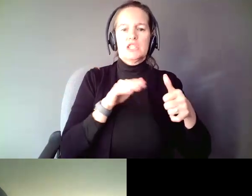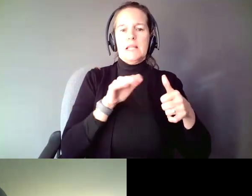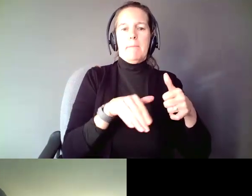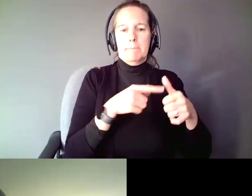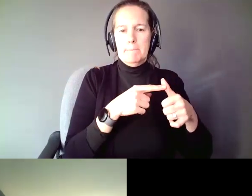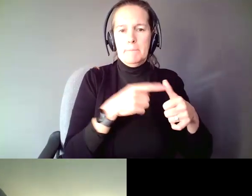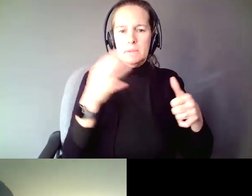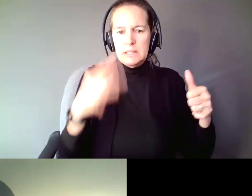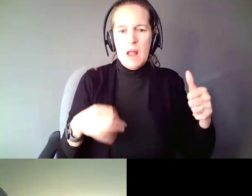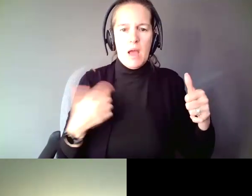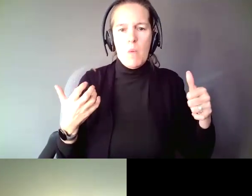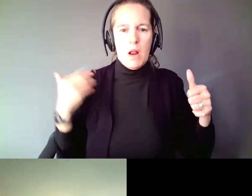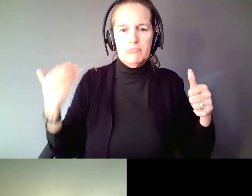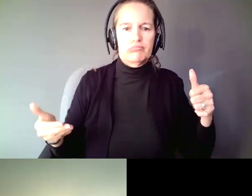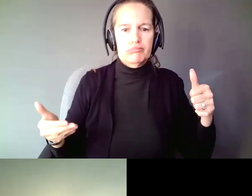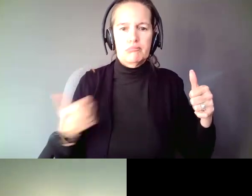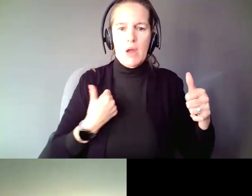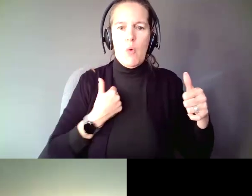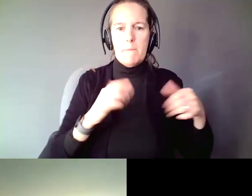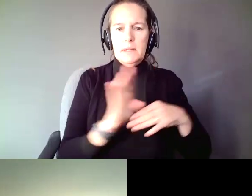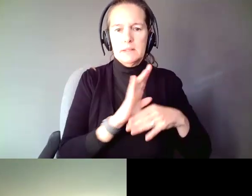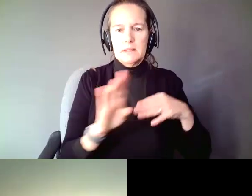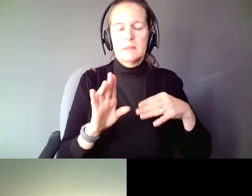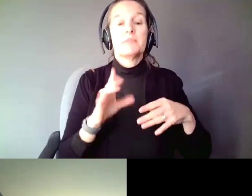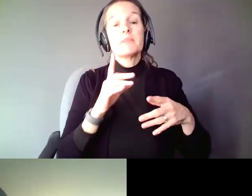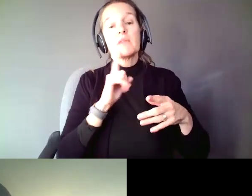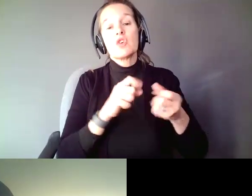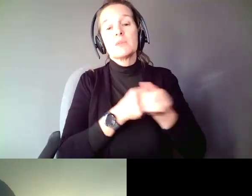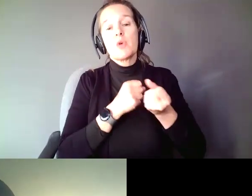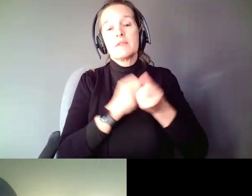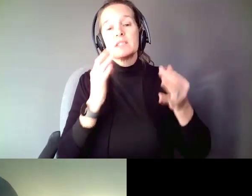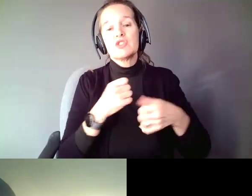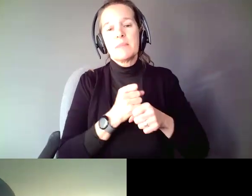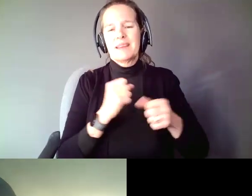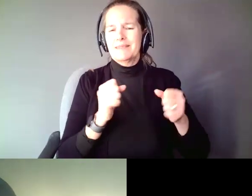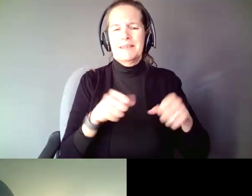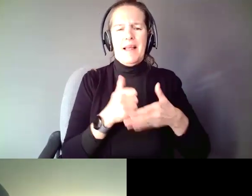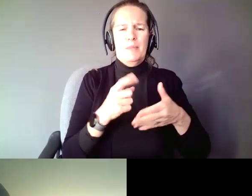do it. With regard to Supported Decision Making, there are tons of ways it can help you. One of the